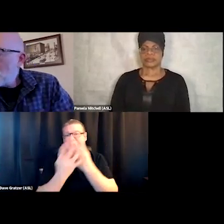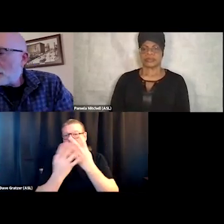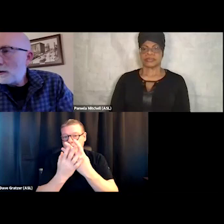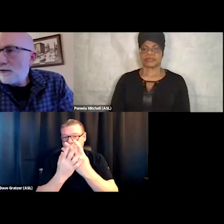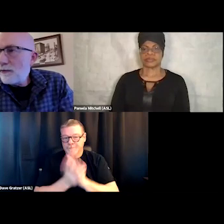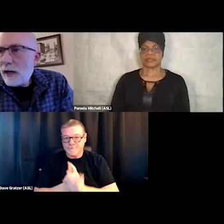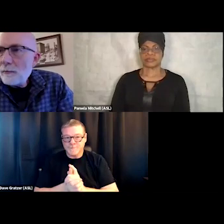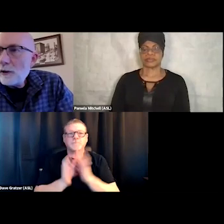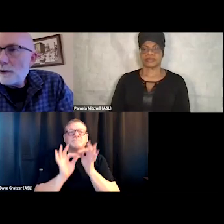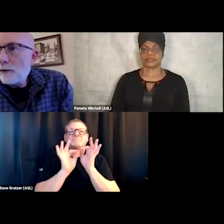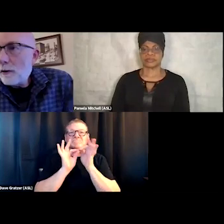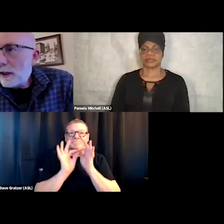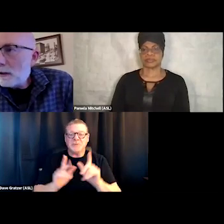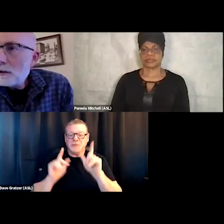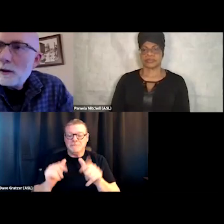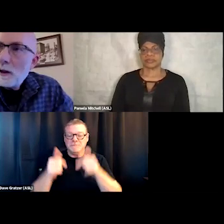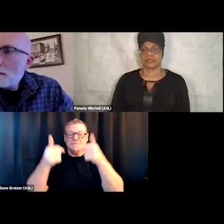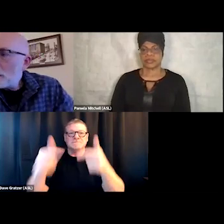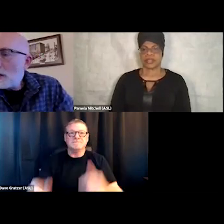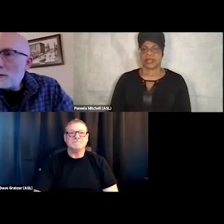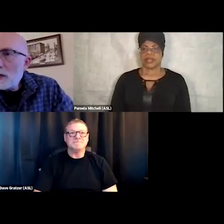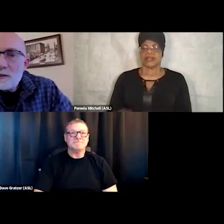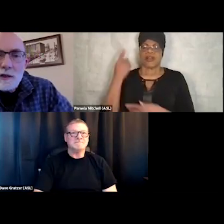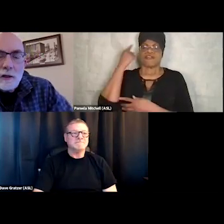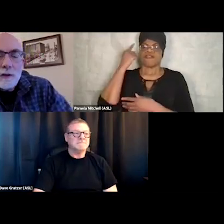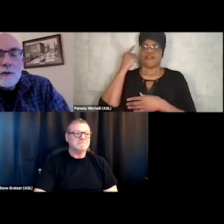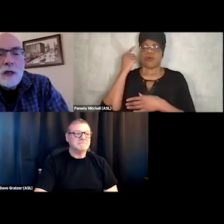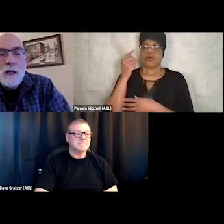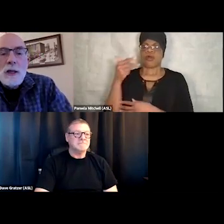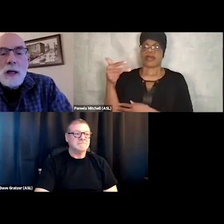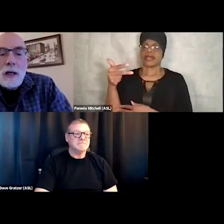basically for ambulatory compromised seniors.